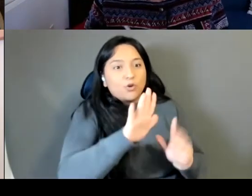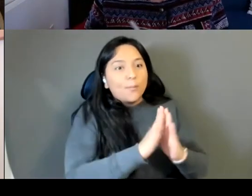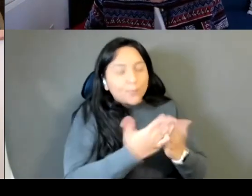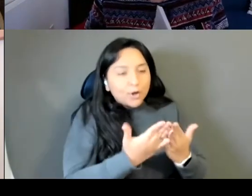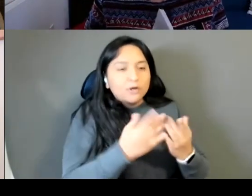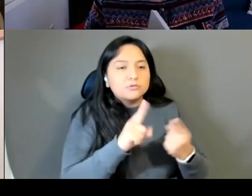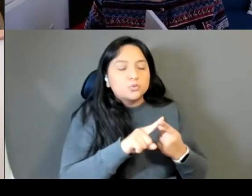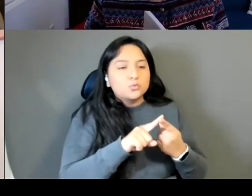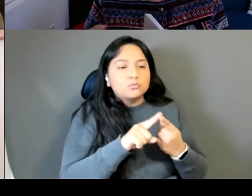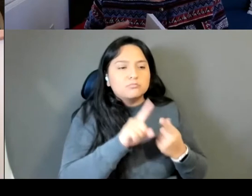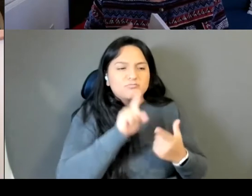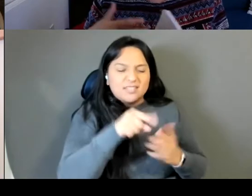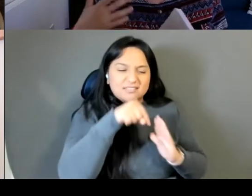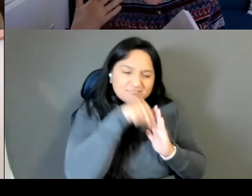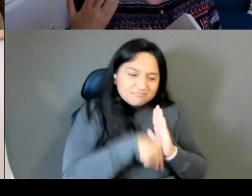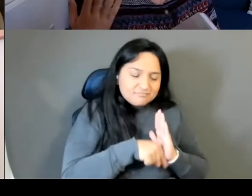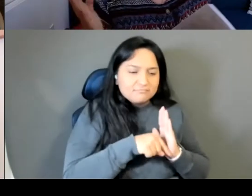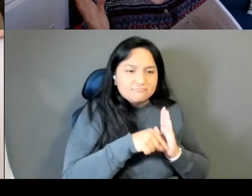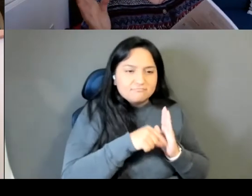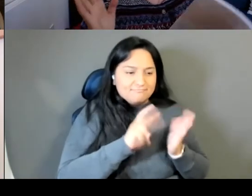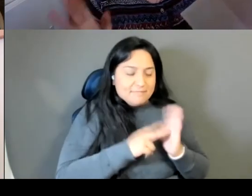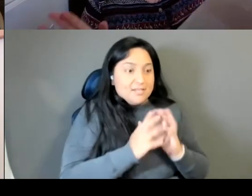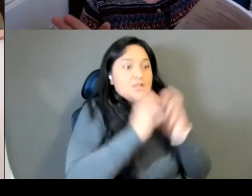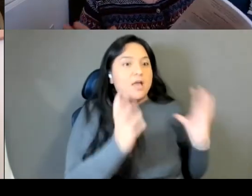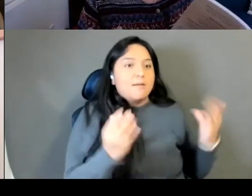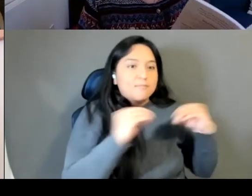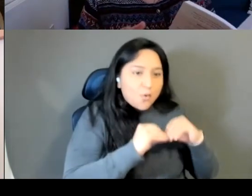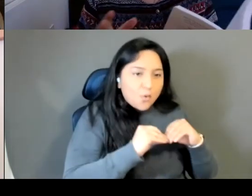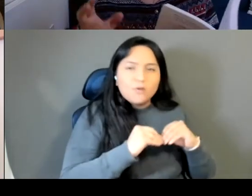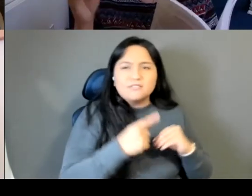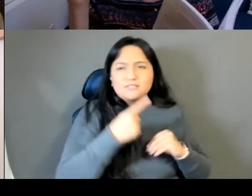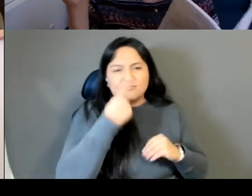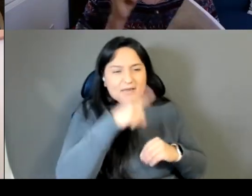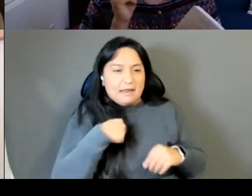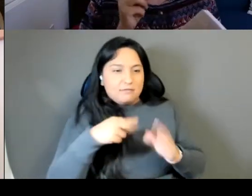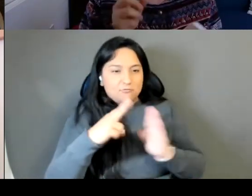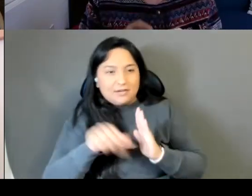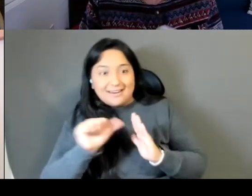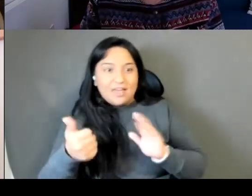Can I just read another quote from your book that I thought really pairs well with the